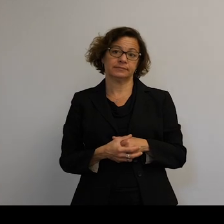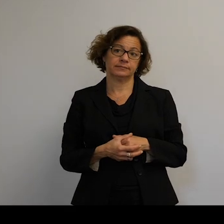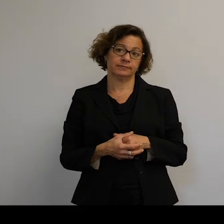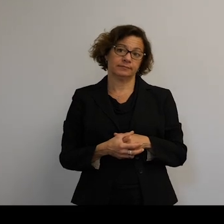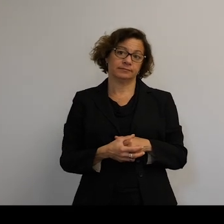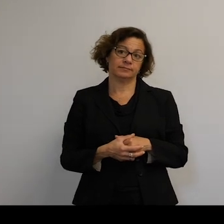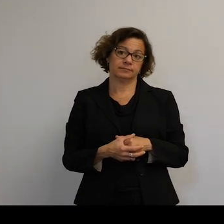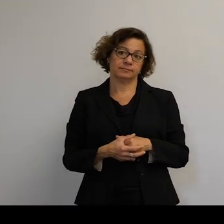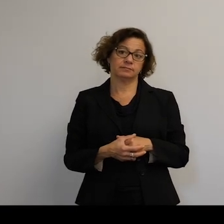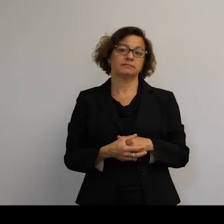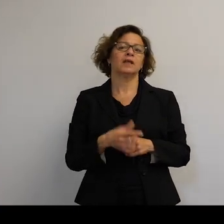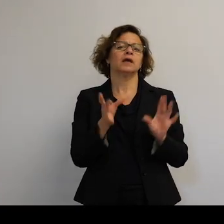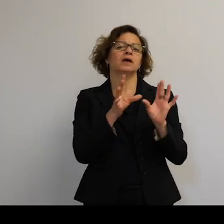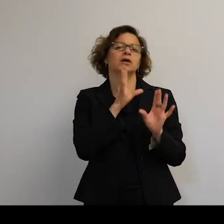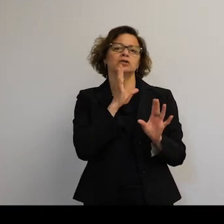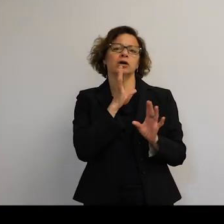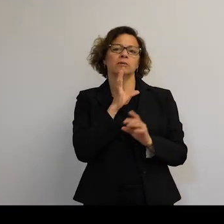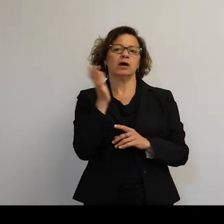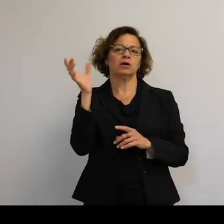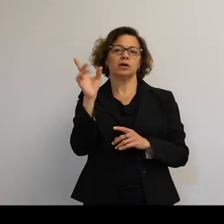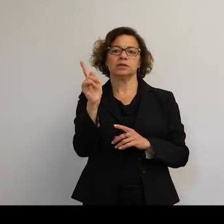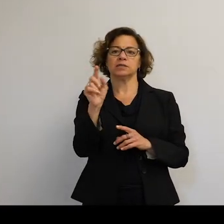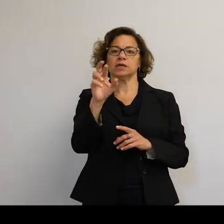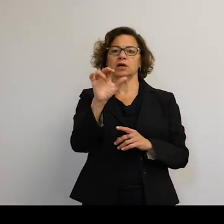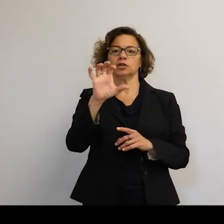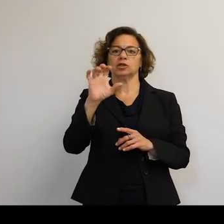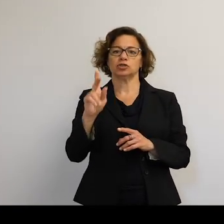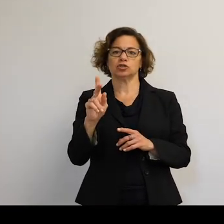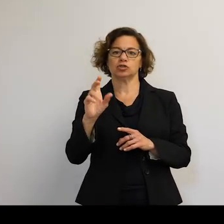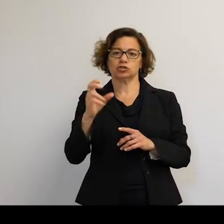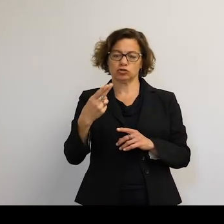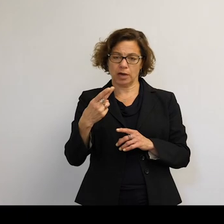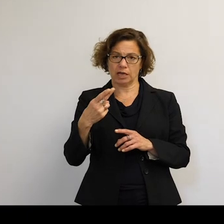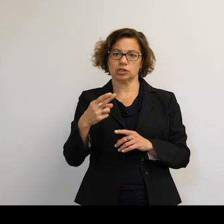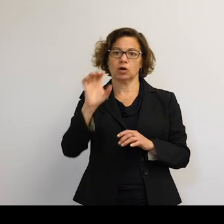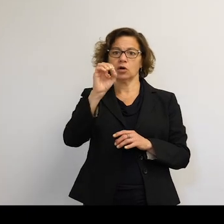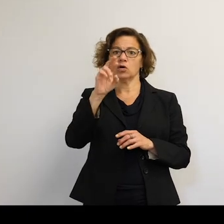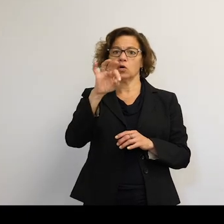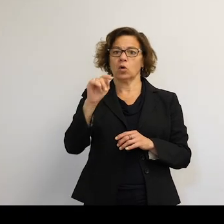Could you just say something about what are called trash or garbage orbits just above the geostationary orbits? Yeah.